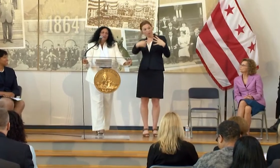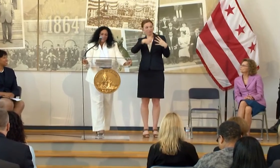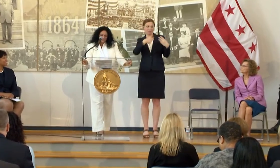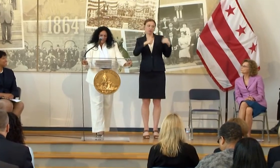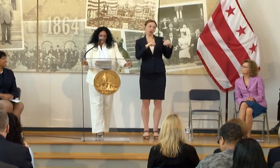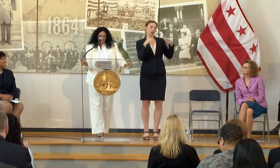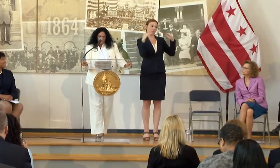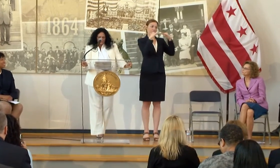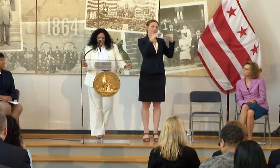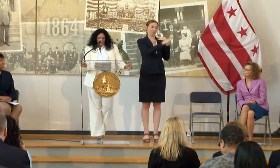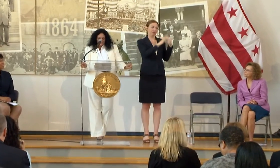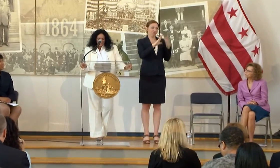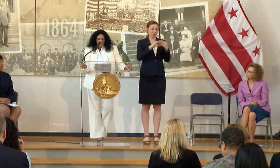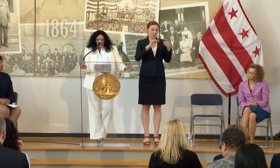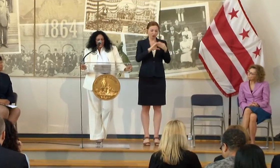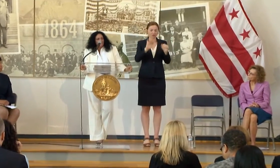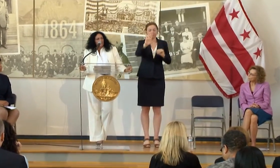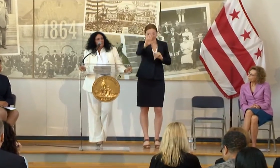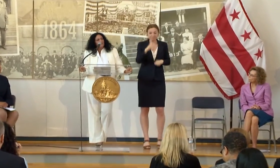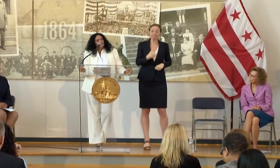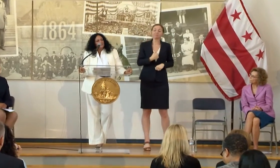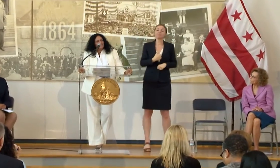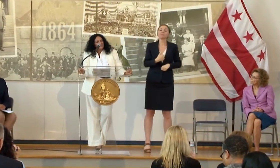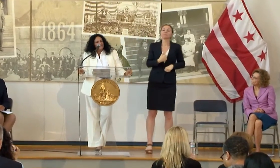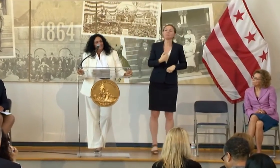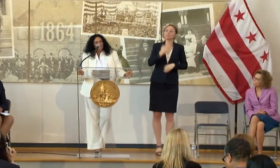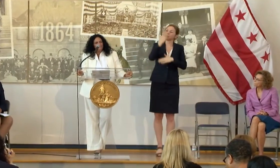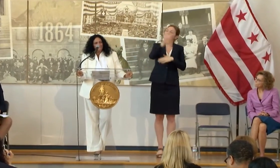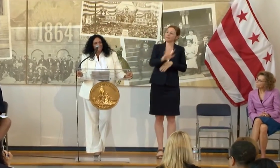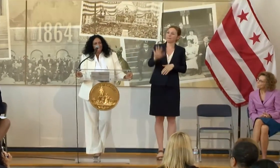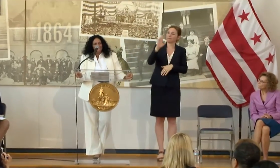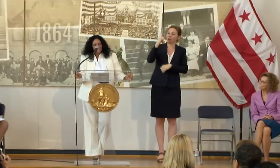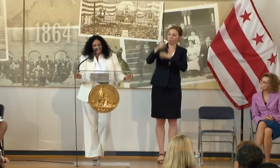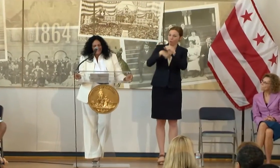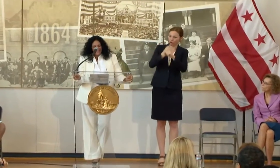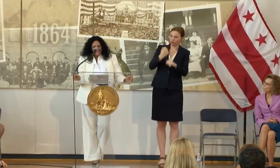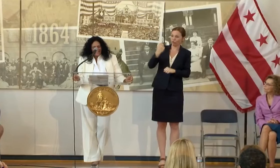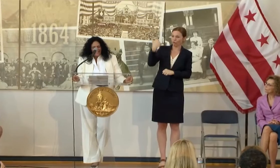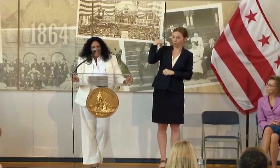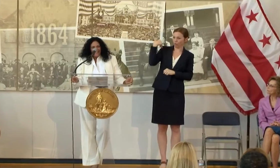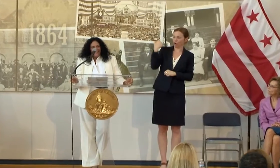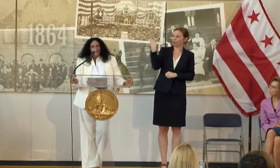ABOUT A YEAR AGO TO CONSIDER BRINGING PIGMENTAL TO THE CITY,